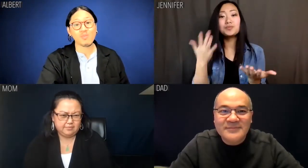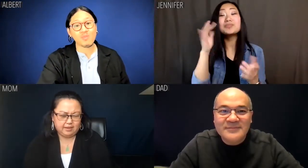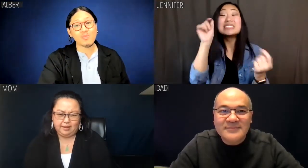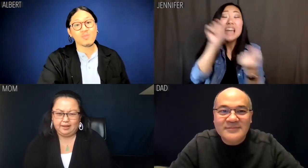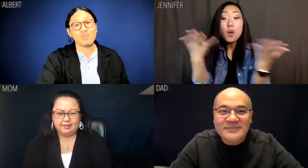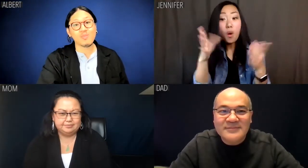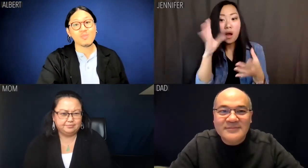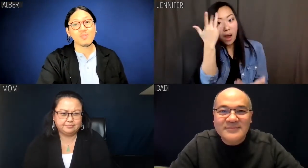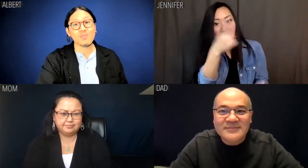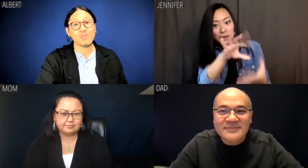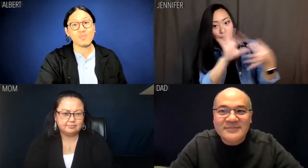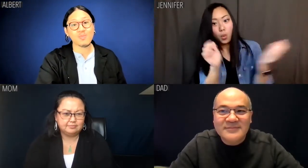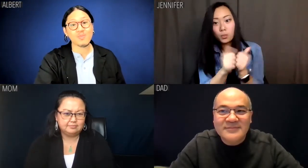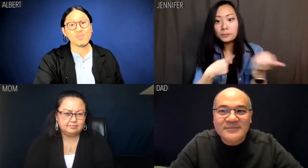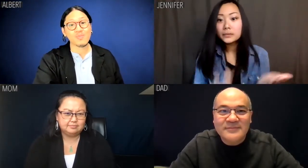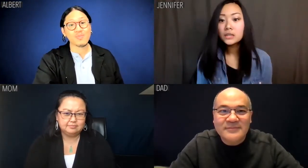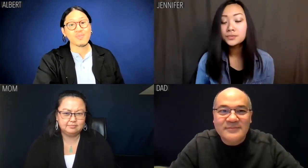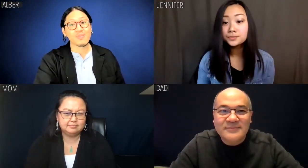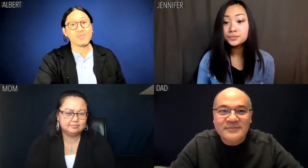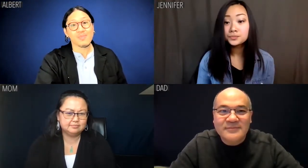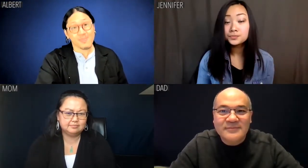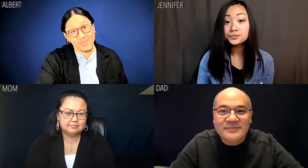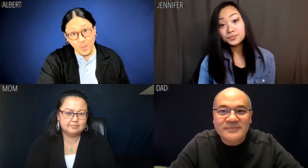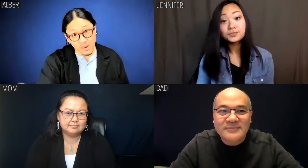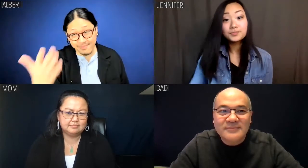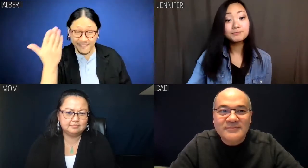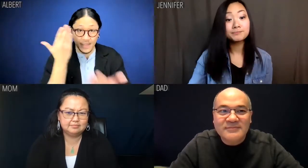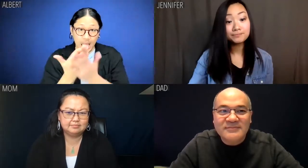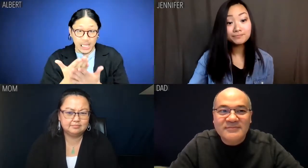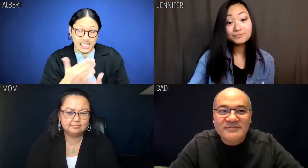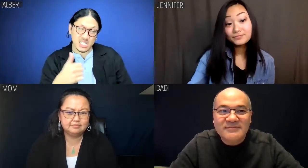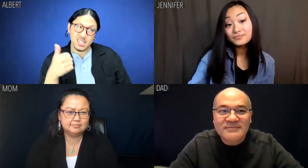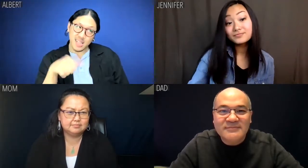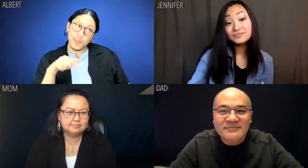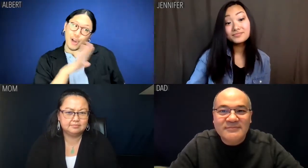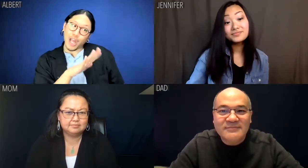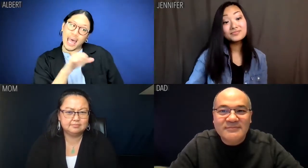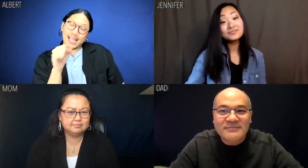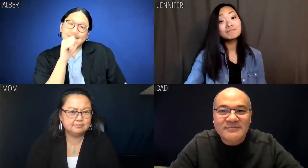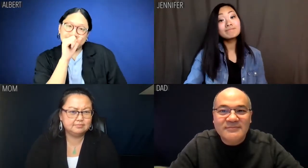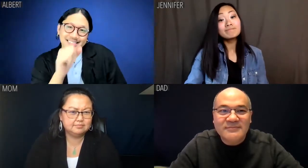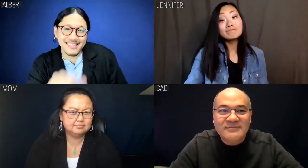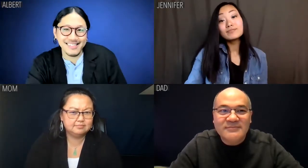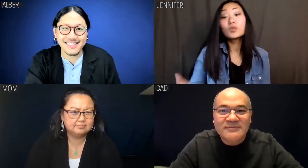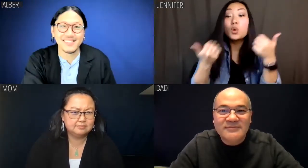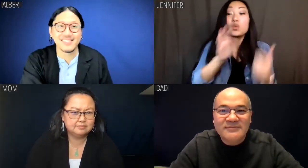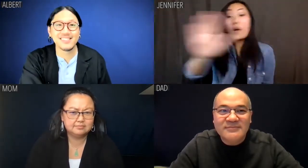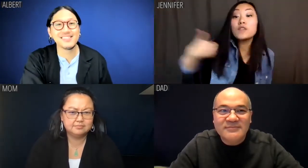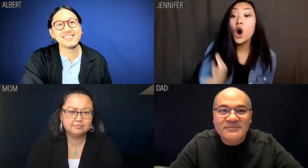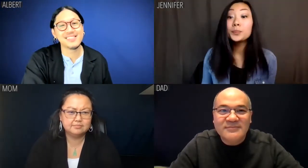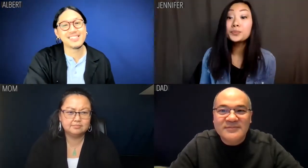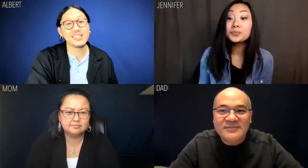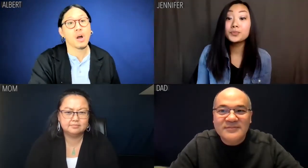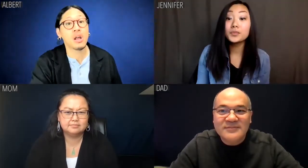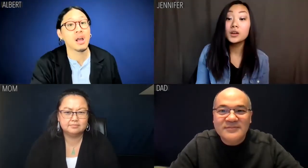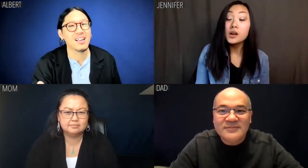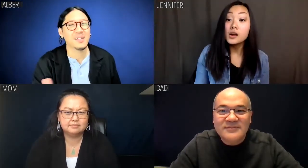And that's precisely what pushed him away. Albert: Ipso facto, he dumped her ass Jennifer: Which is your fault